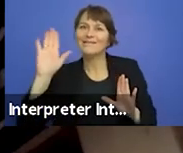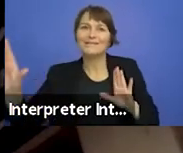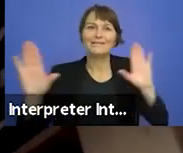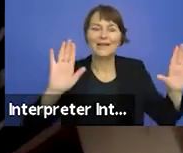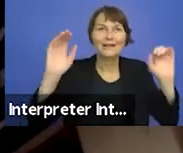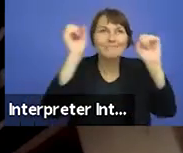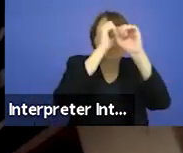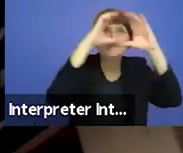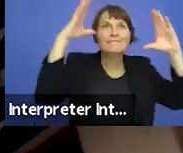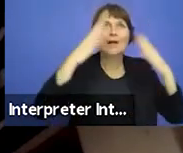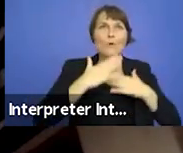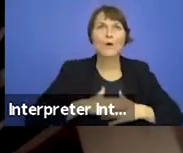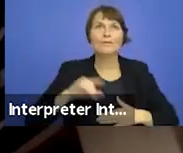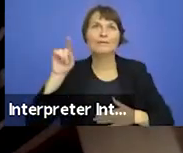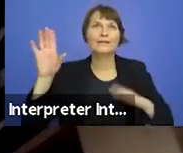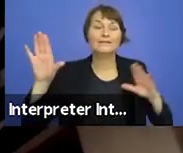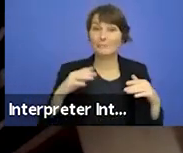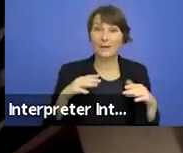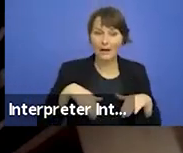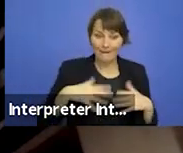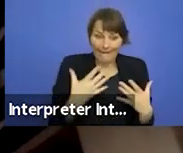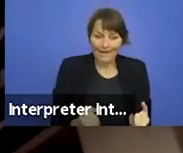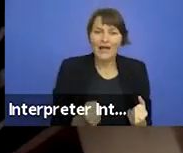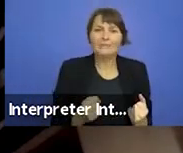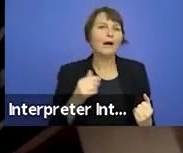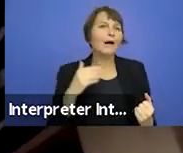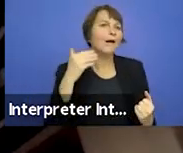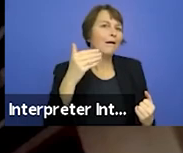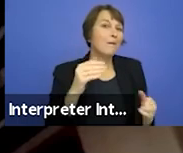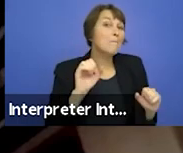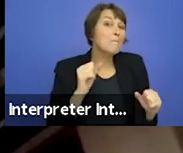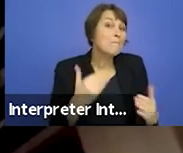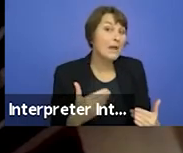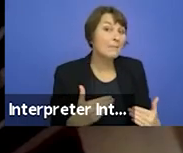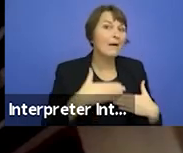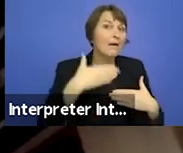of something that did not yet exist but which would at some point become our lived reality.